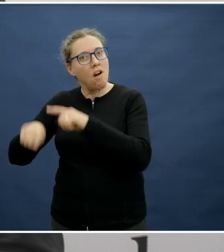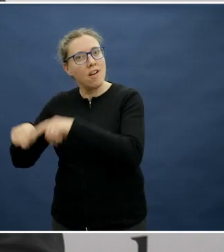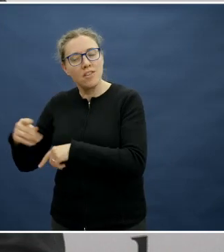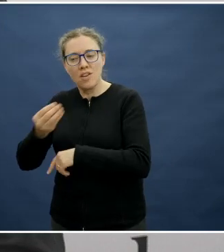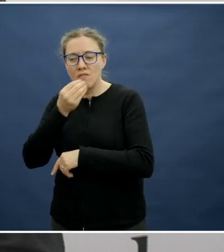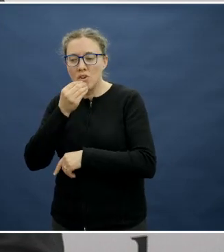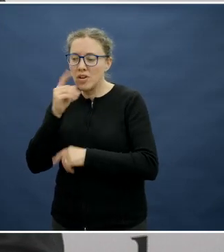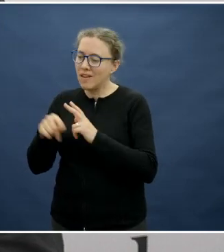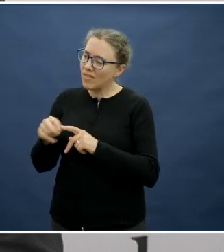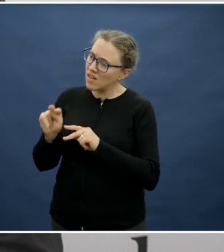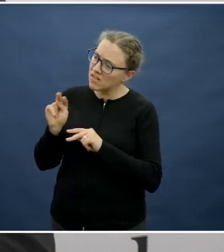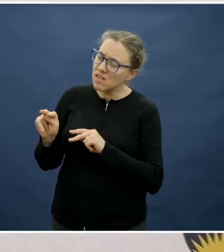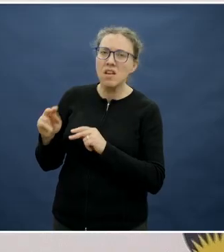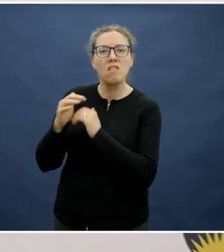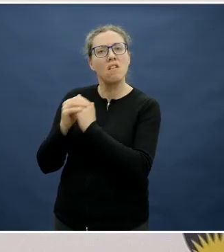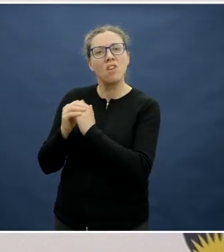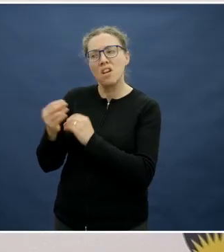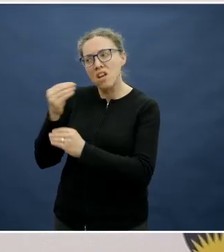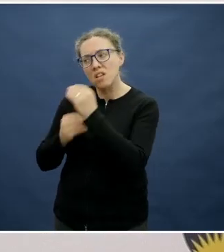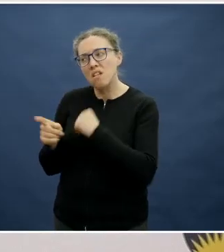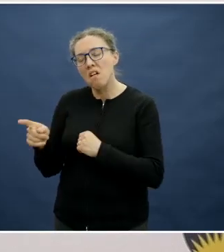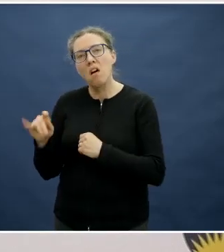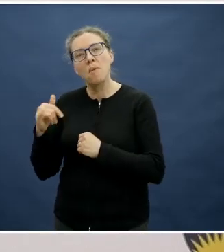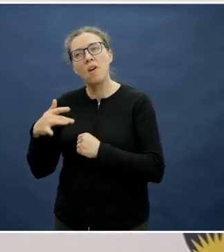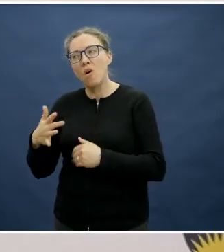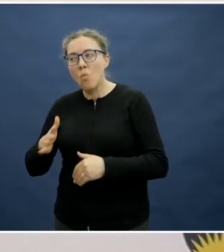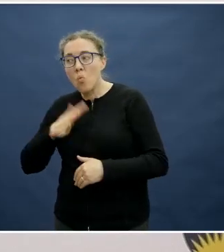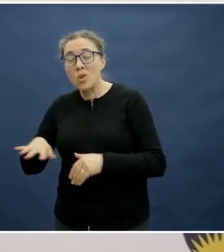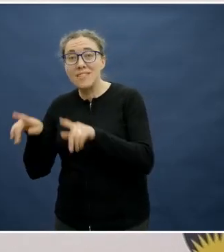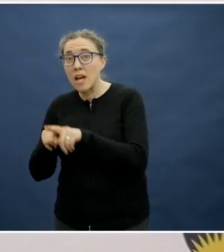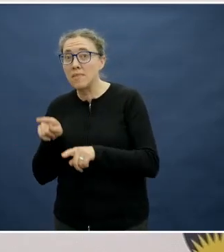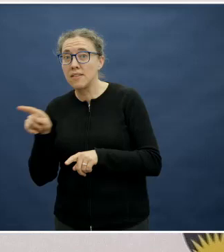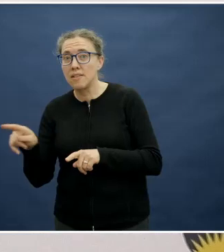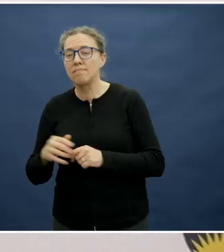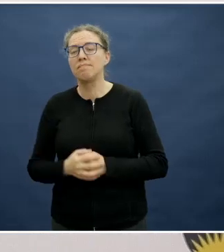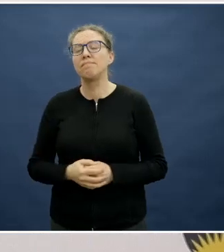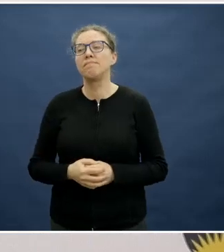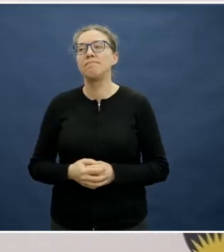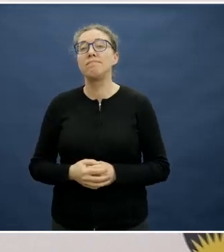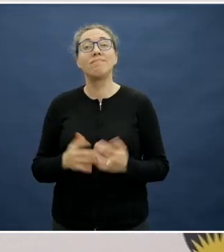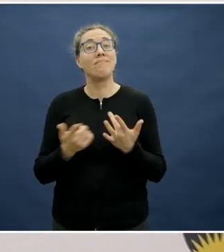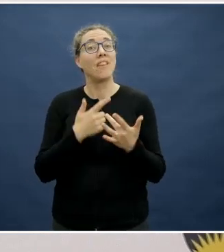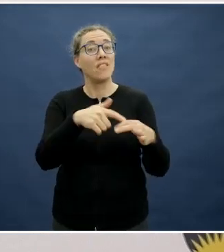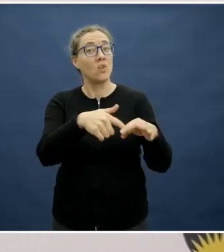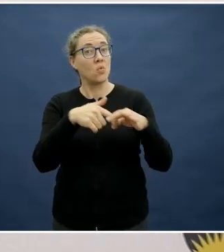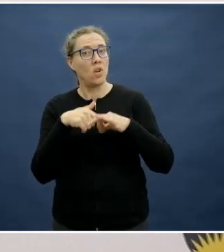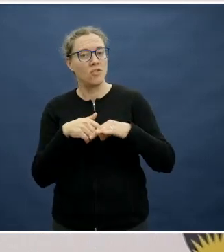There's a question here asking what tips would you have for kids who pack their own lunch?